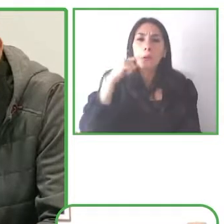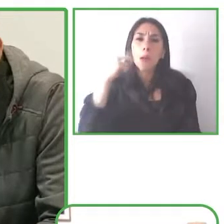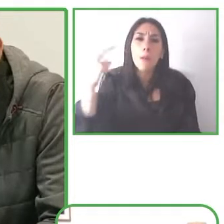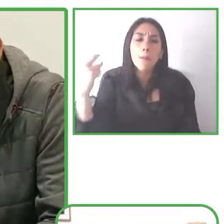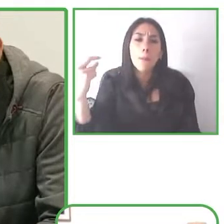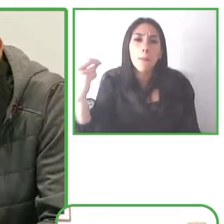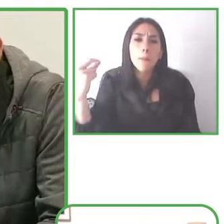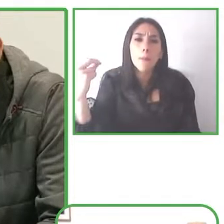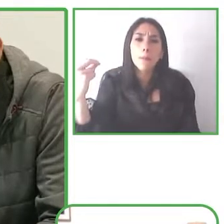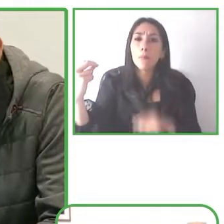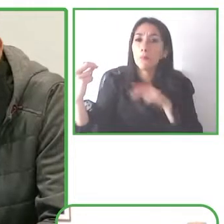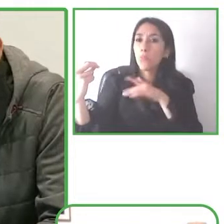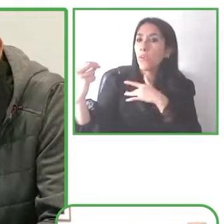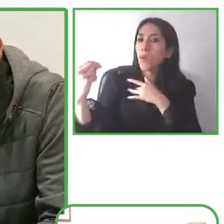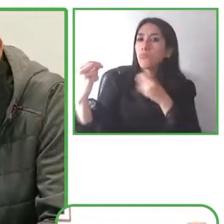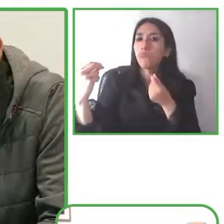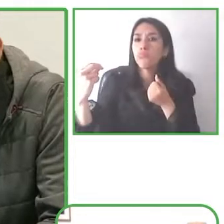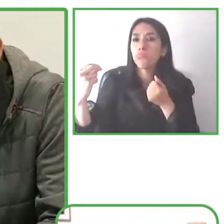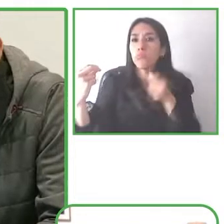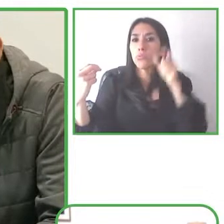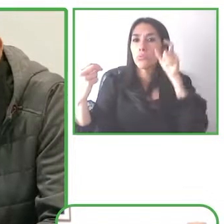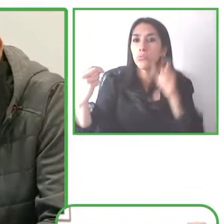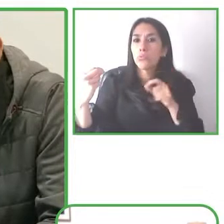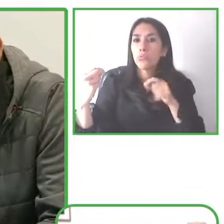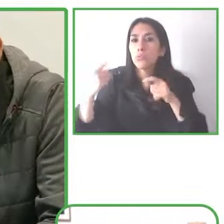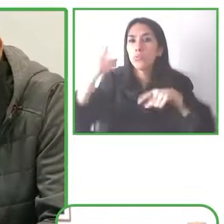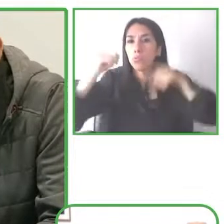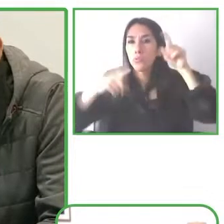difficult for different people with disabilities and most